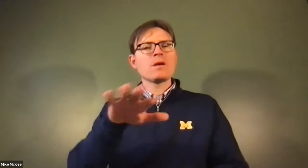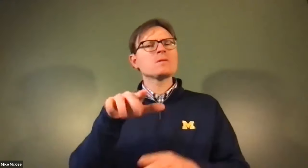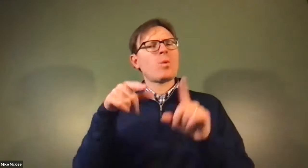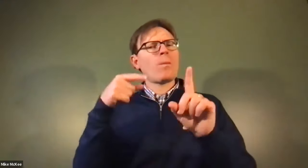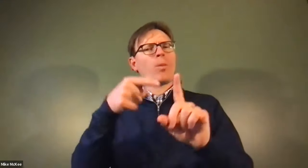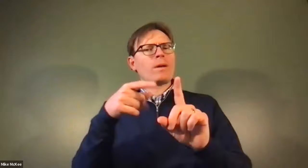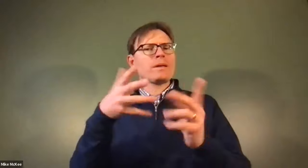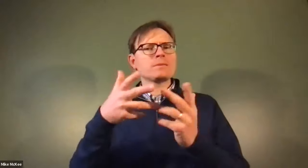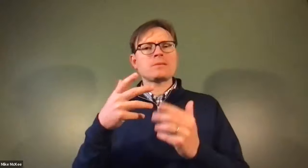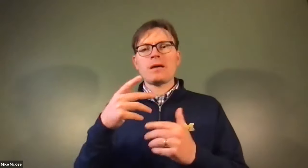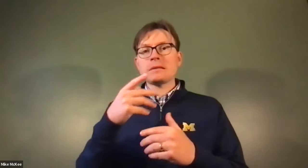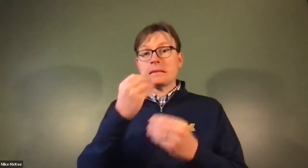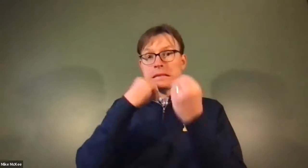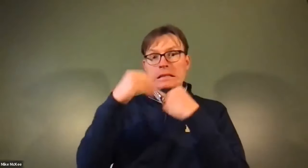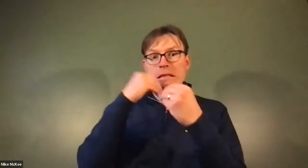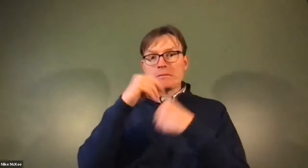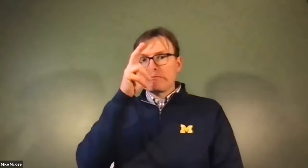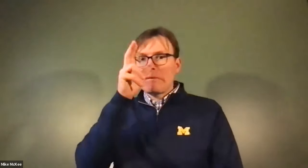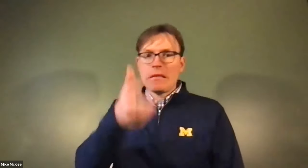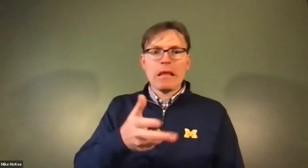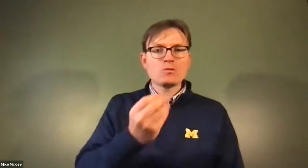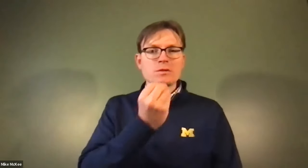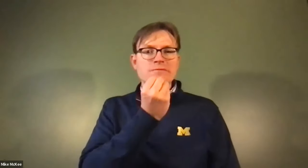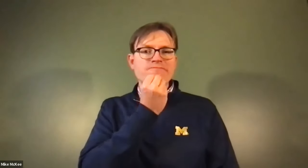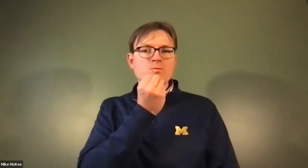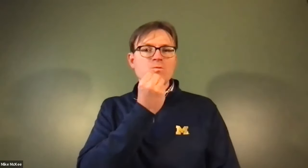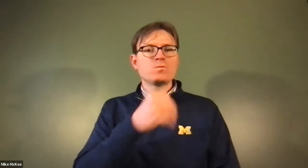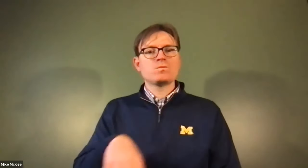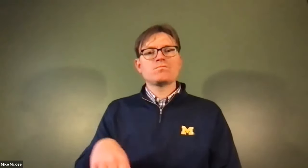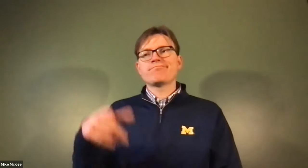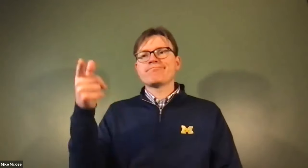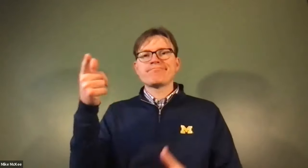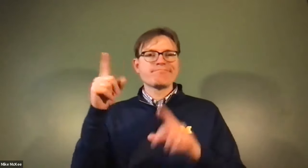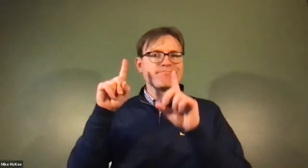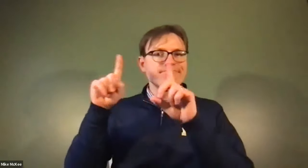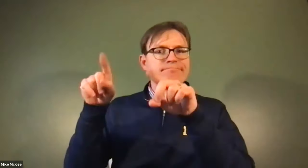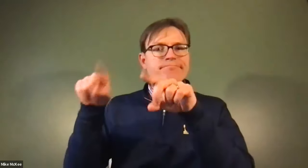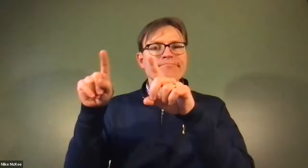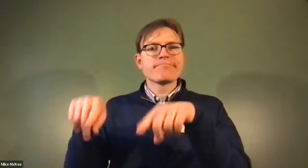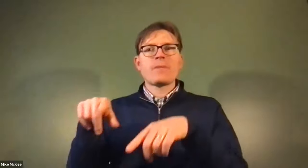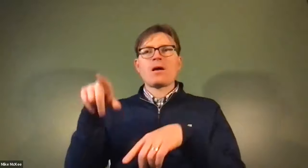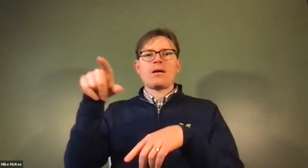James Cech: And that's shown to be beneficial, improving one's risk So if you eat junk food.